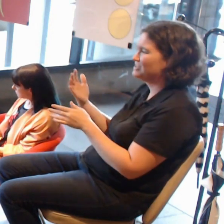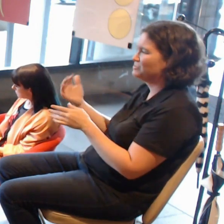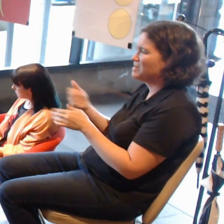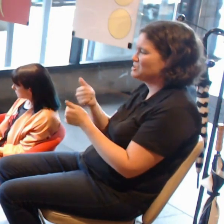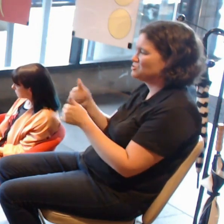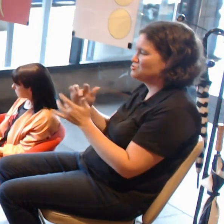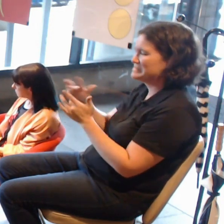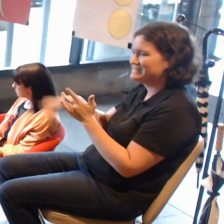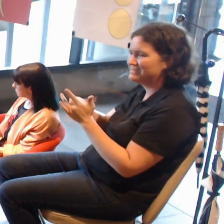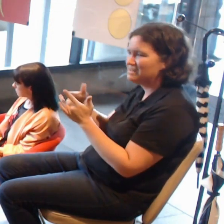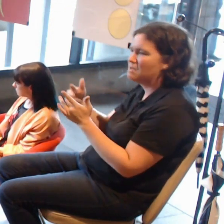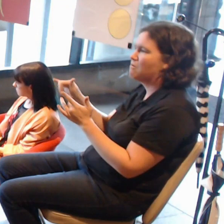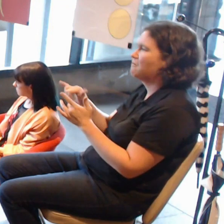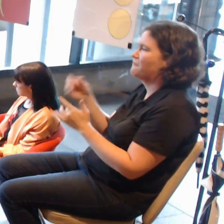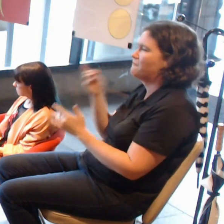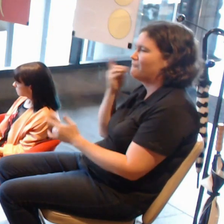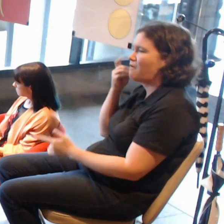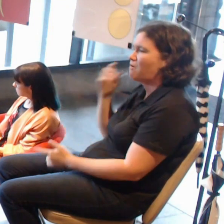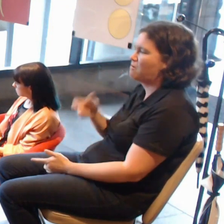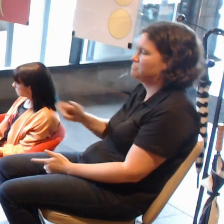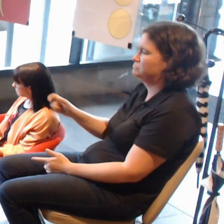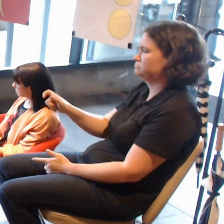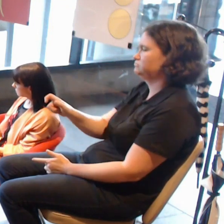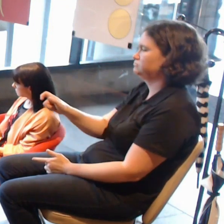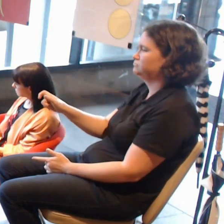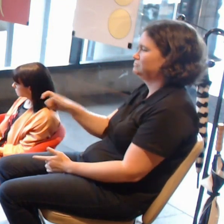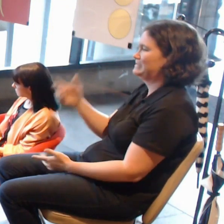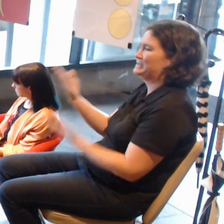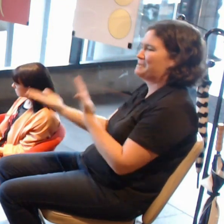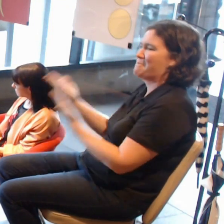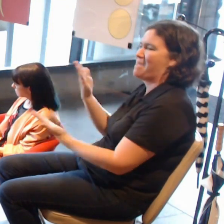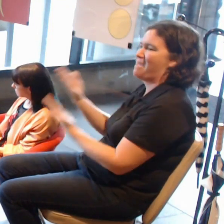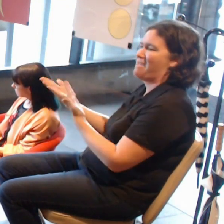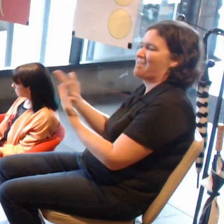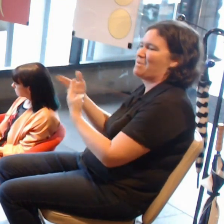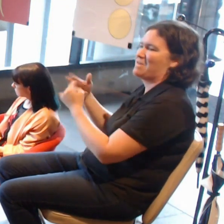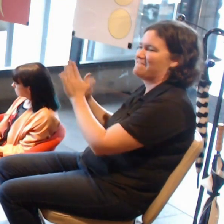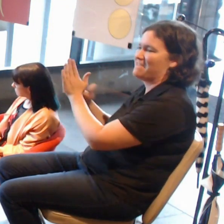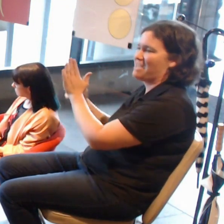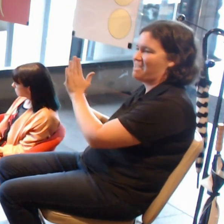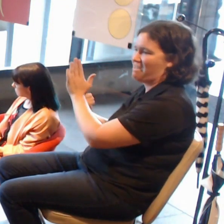compared to virtual reality, which is getting cheaper and more democratic,